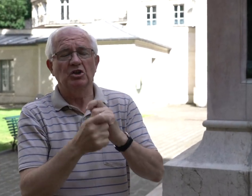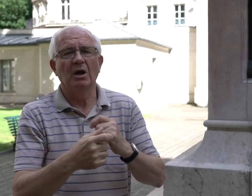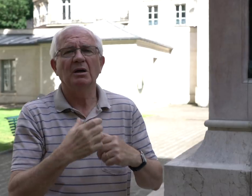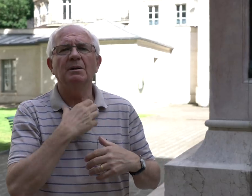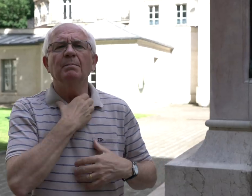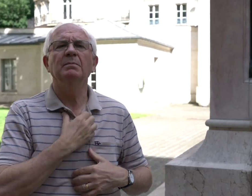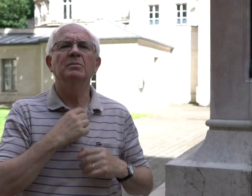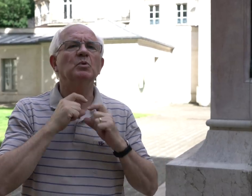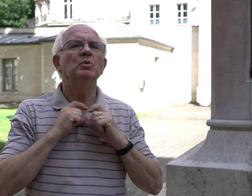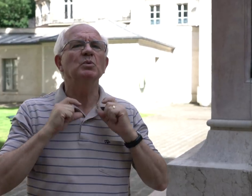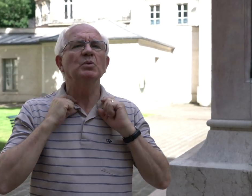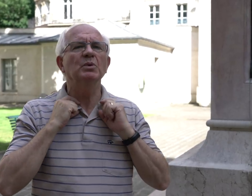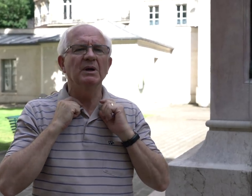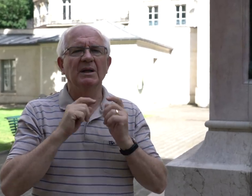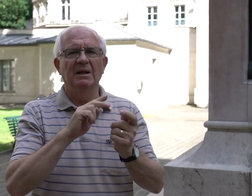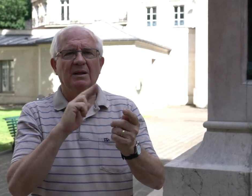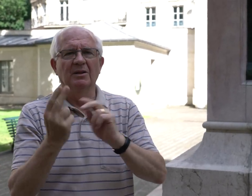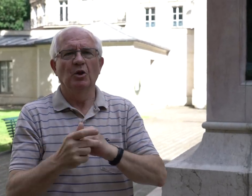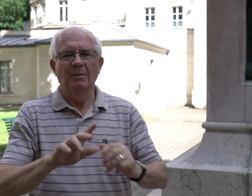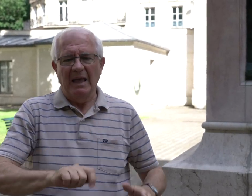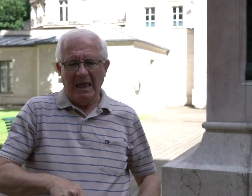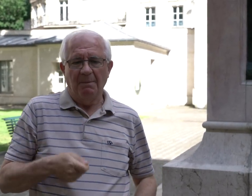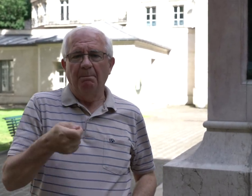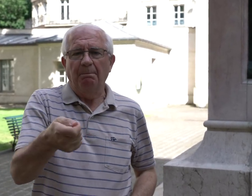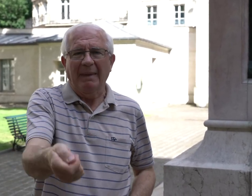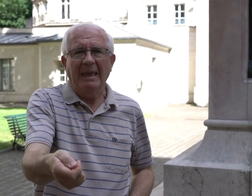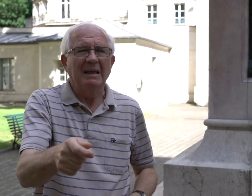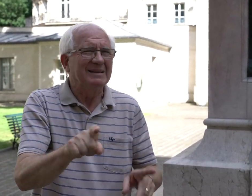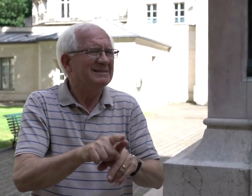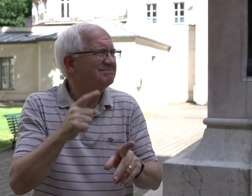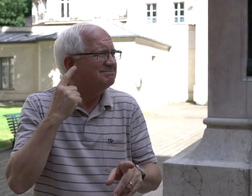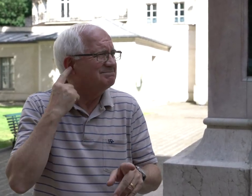He changed his outfit like this one.